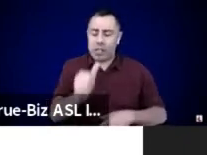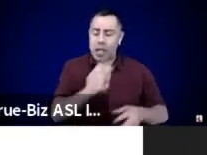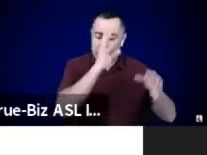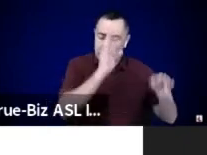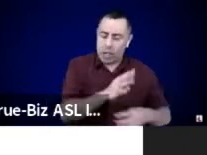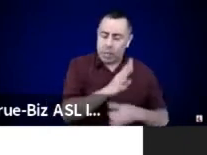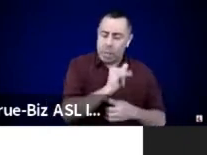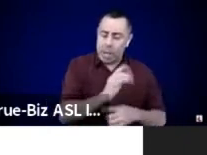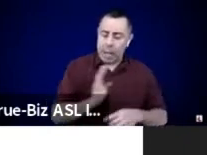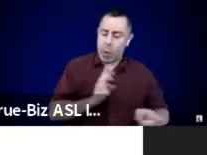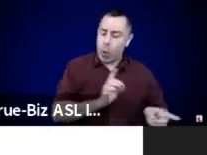Dance it down.